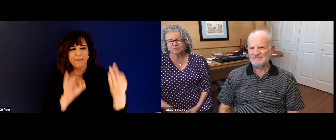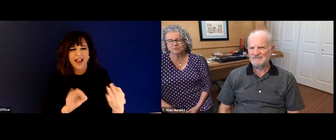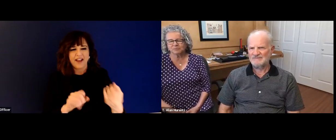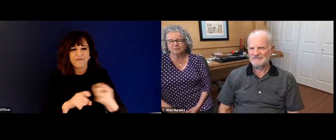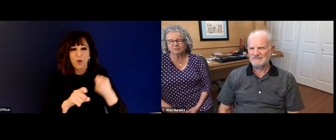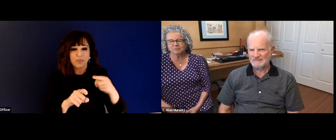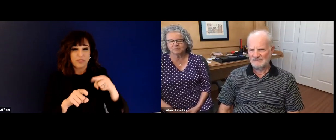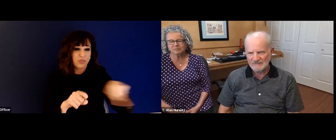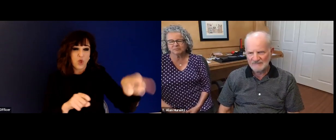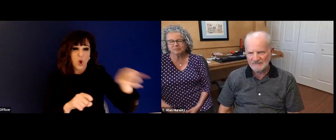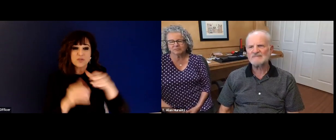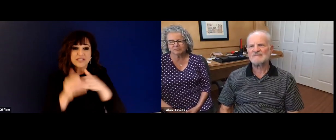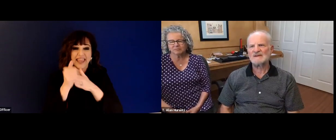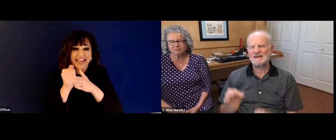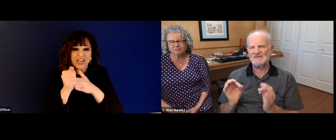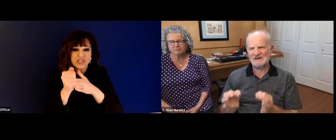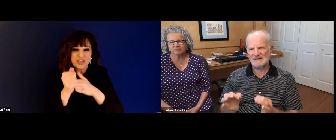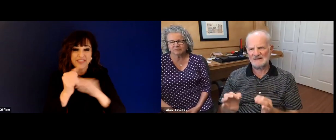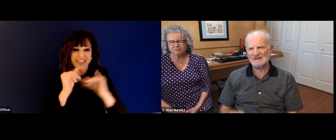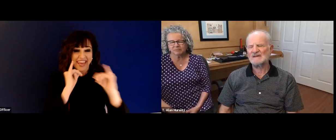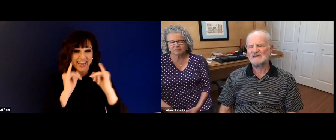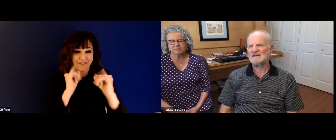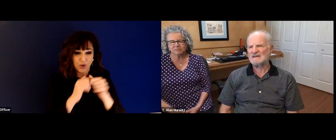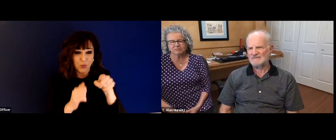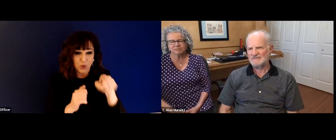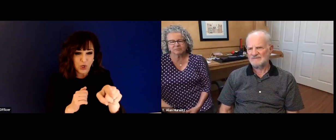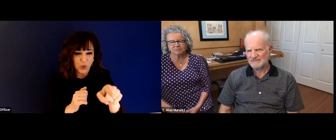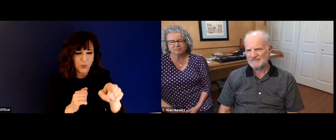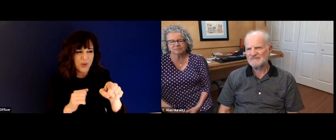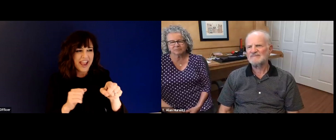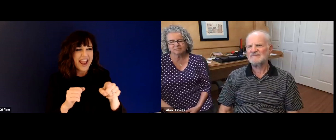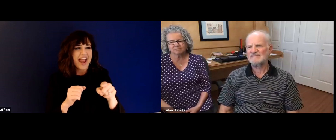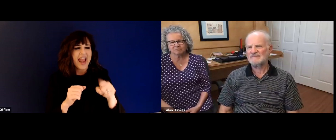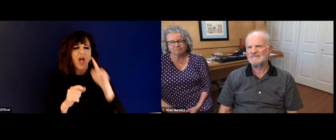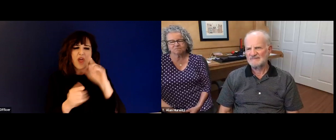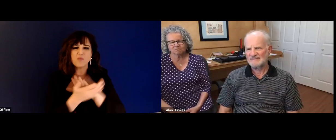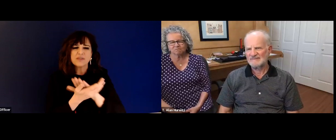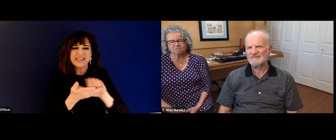Right? Yeah. So from your experience, I'm sure you had a